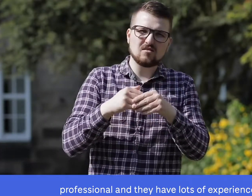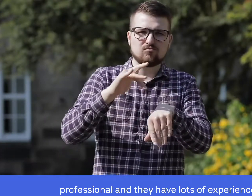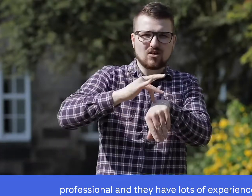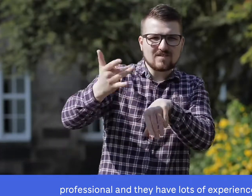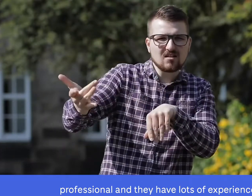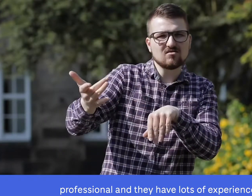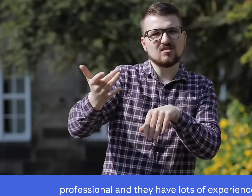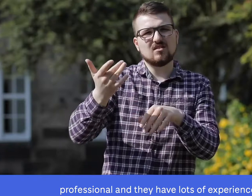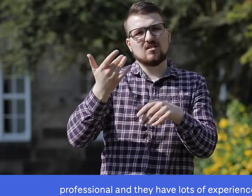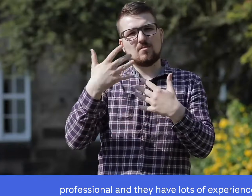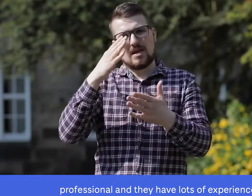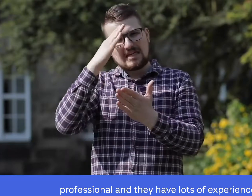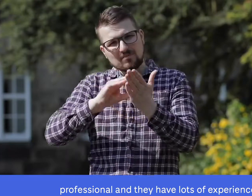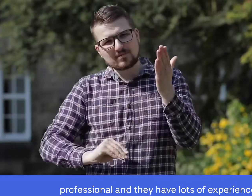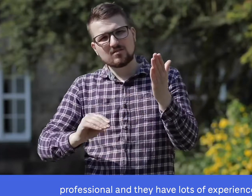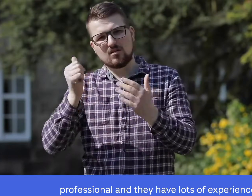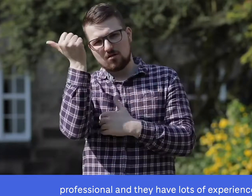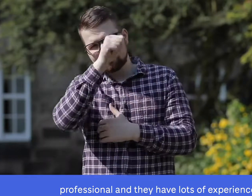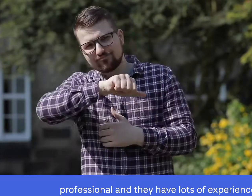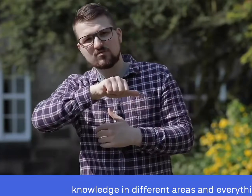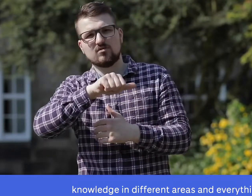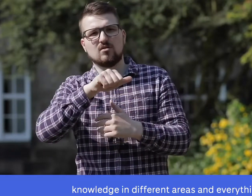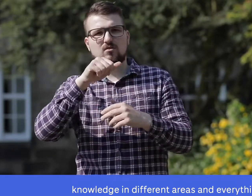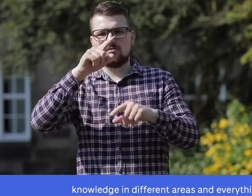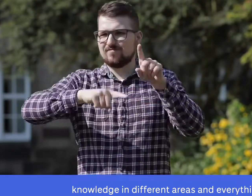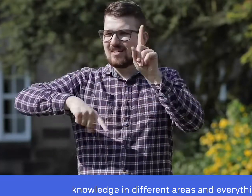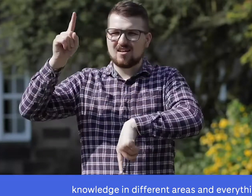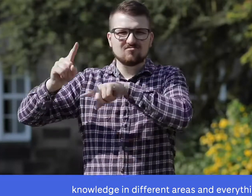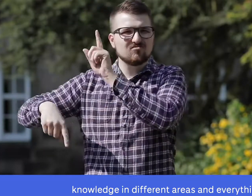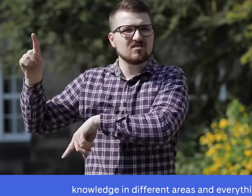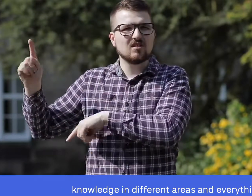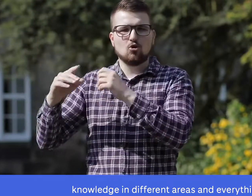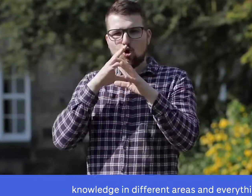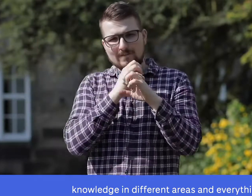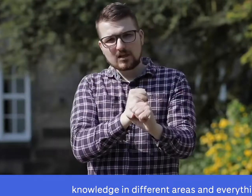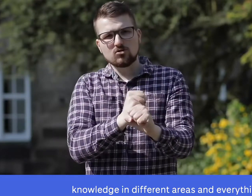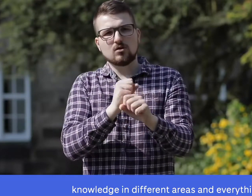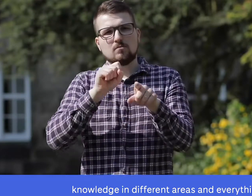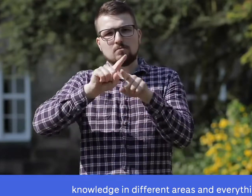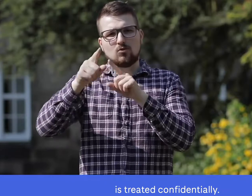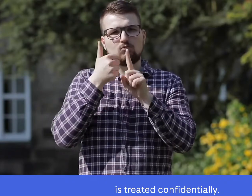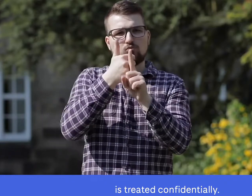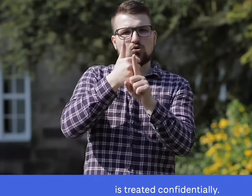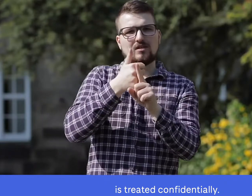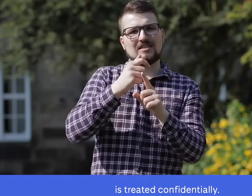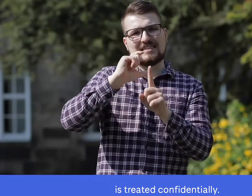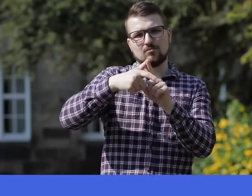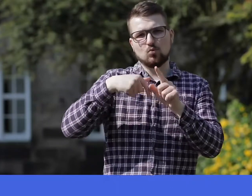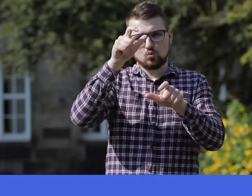professional and they have lots of experience and knowledge in different areas and everything is treated confidentially.